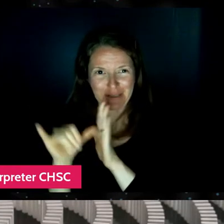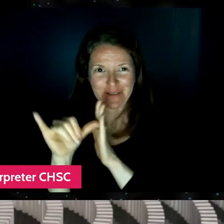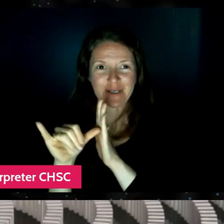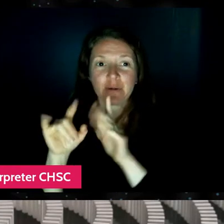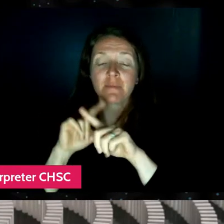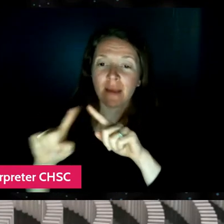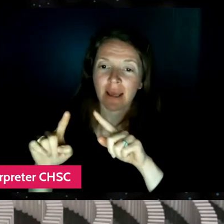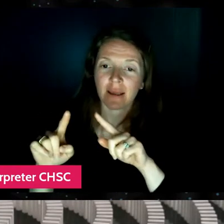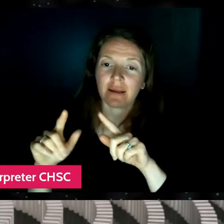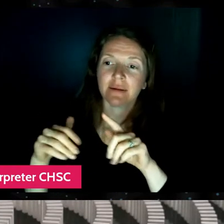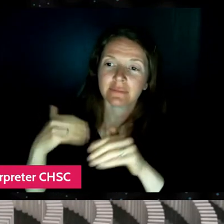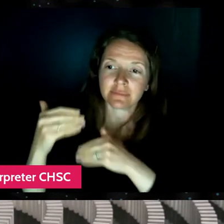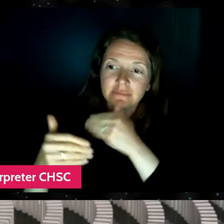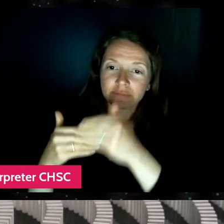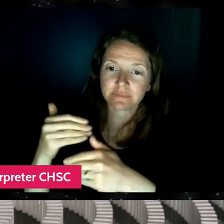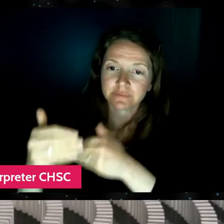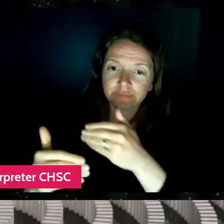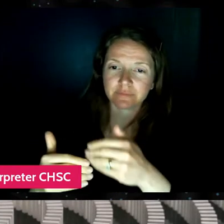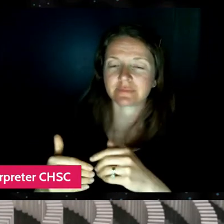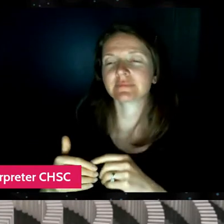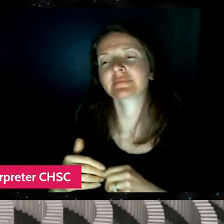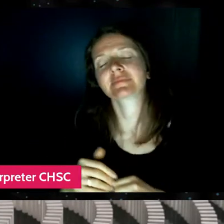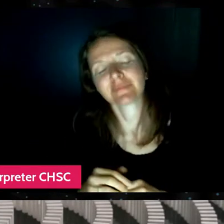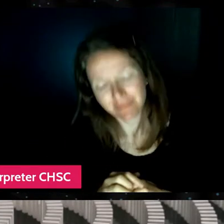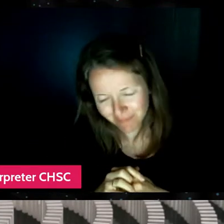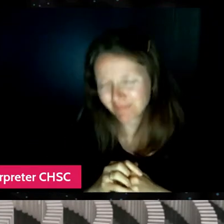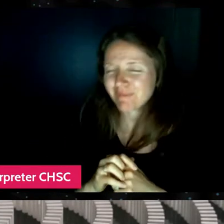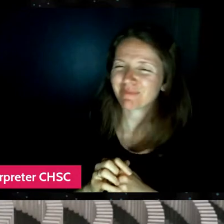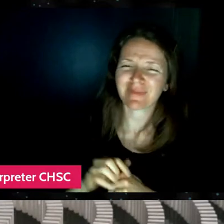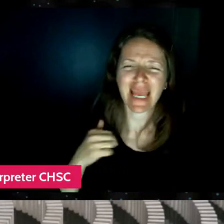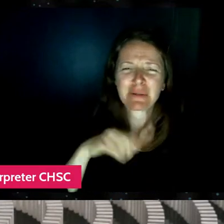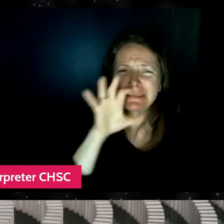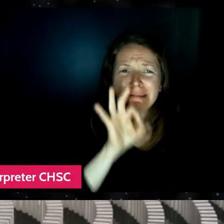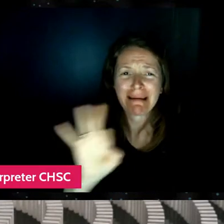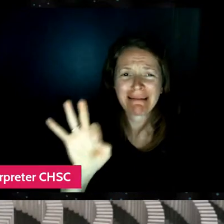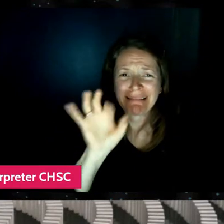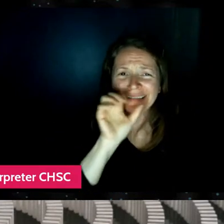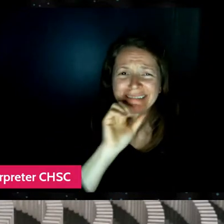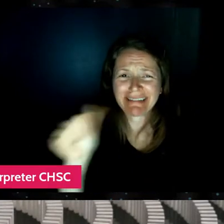So in the beginning, like I was of course, very young. I was like nine or 10 when I started posting videos.